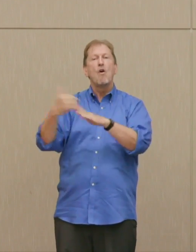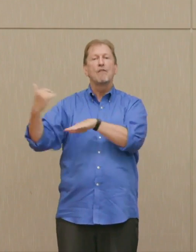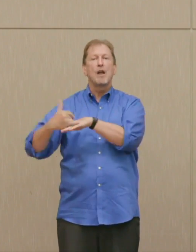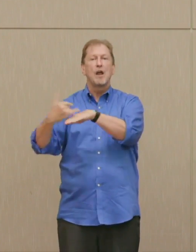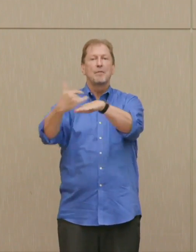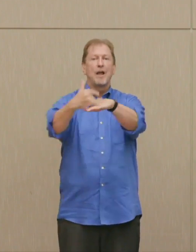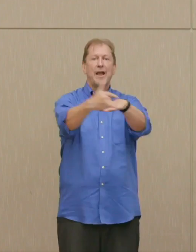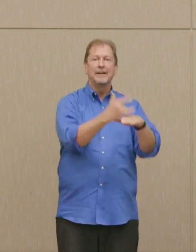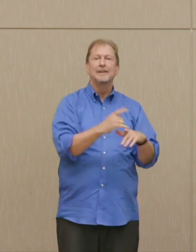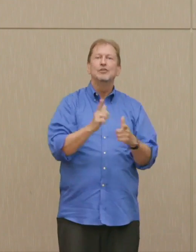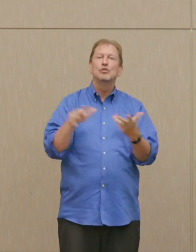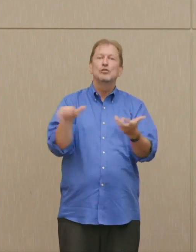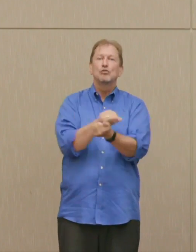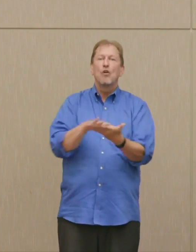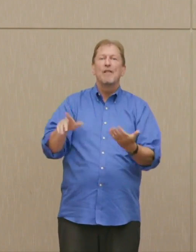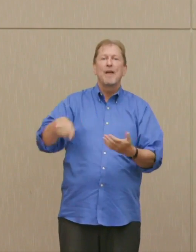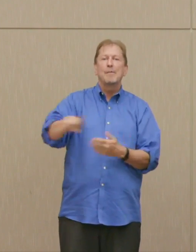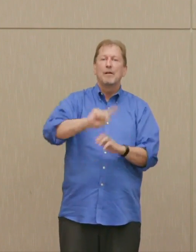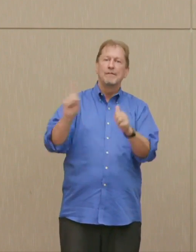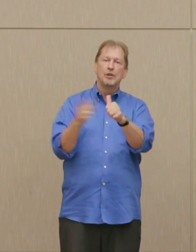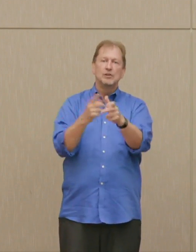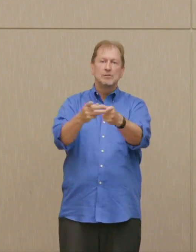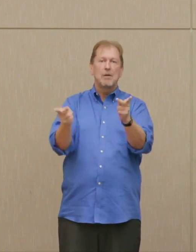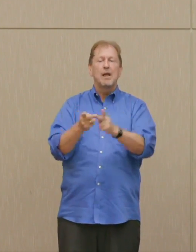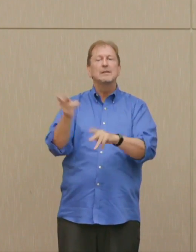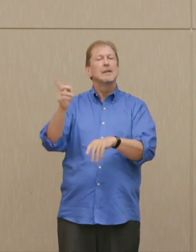Initially, you want to hit them before they hit you, and disarm.